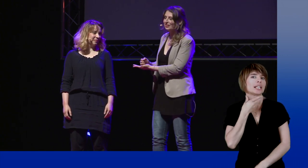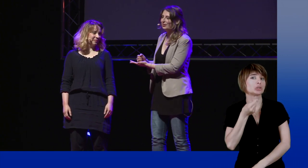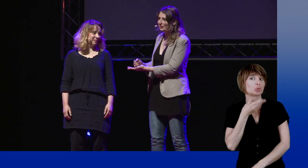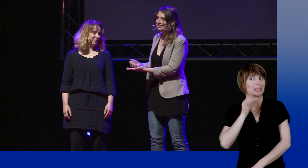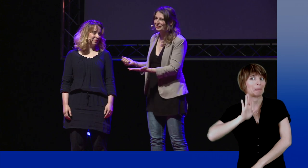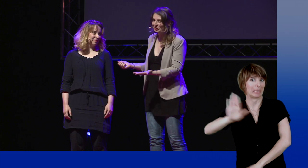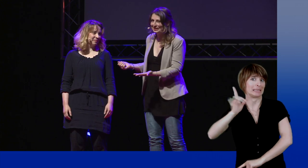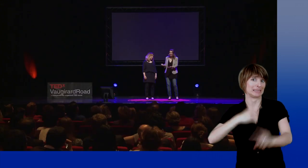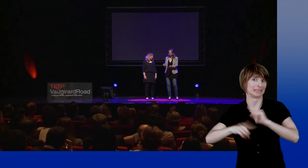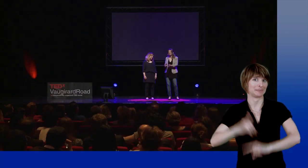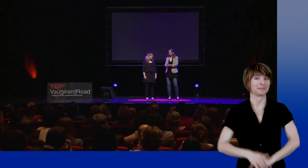in English sign language.